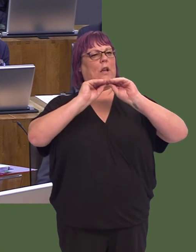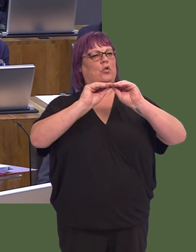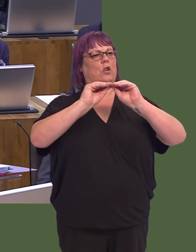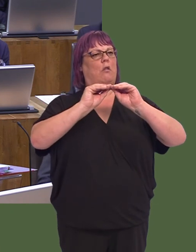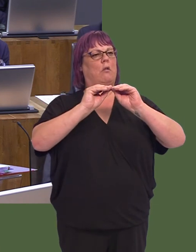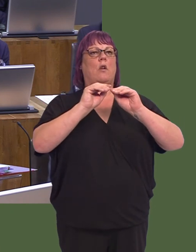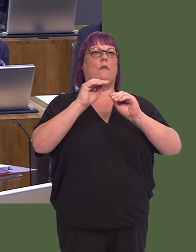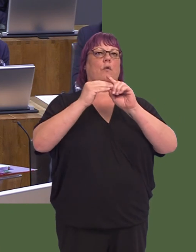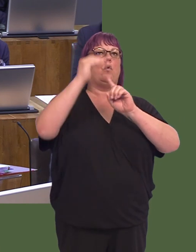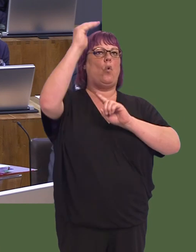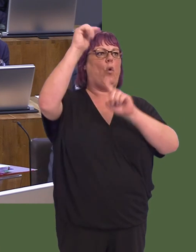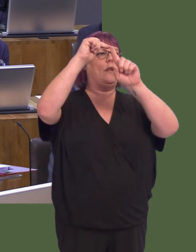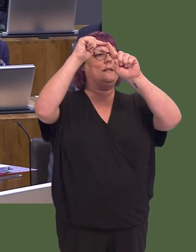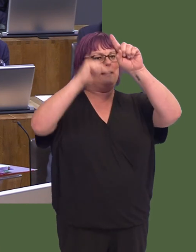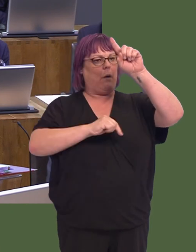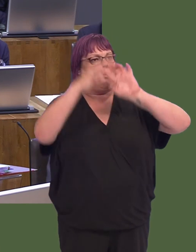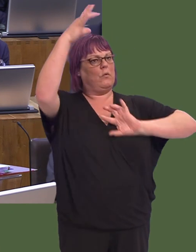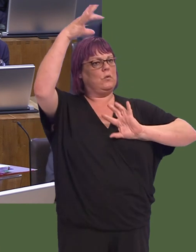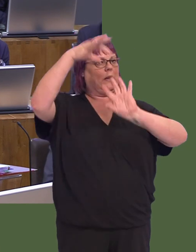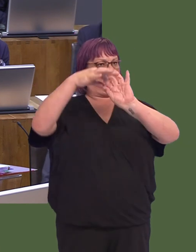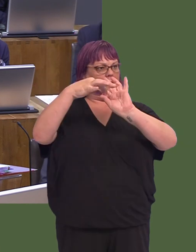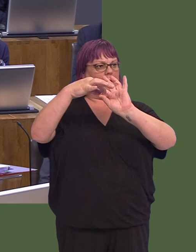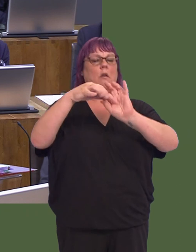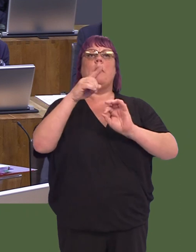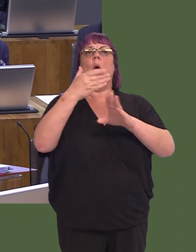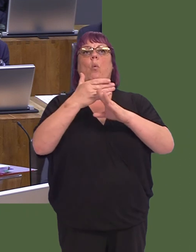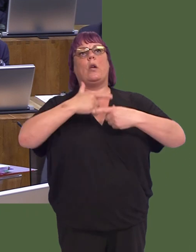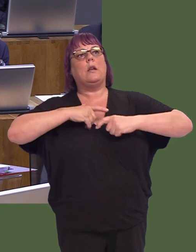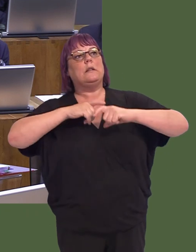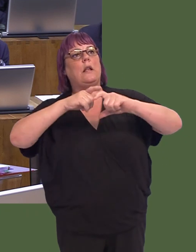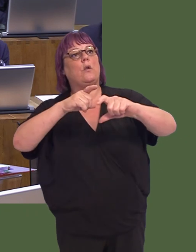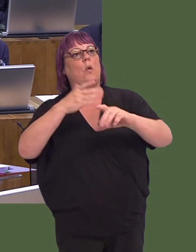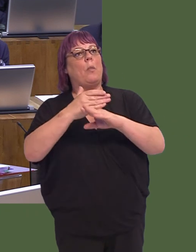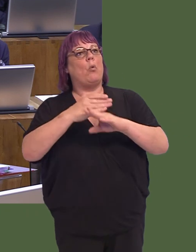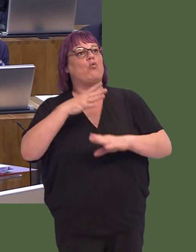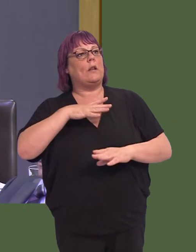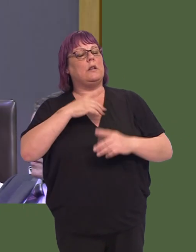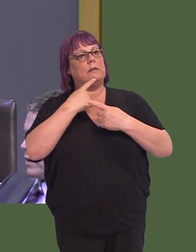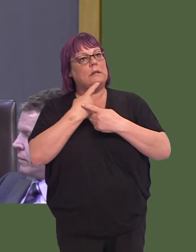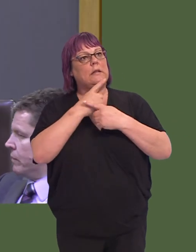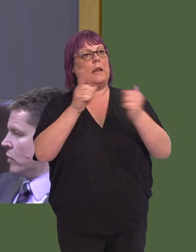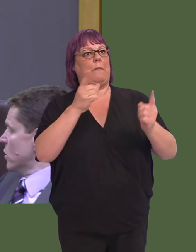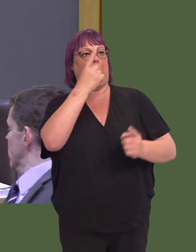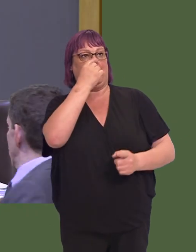medical education system between the north and the south. That work continues and, once the work is ready, we will make a statement.